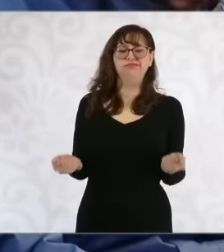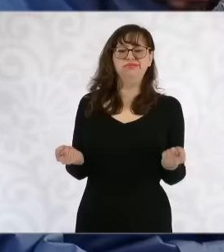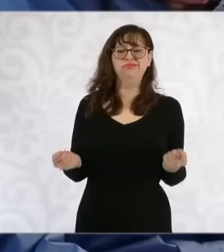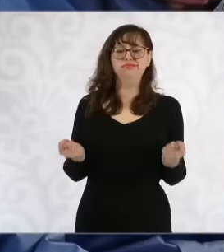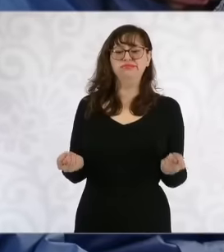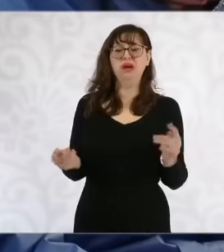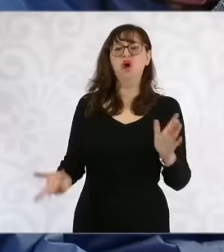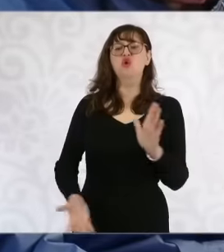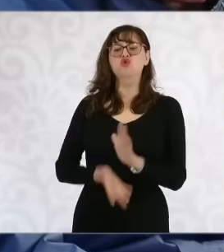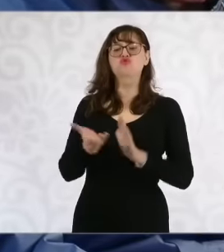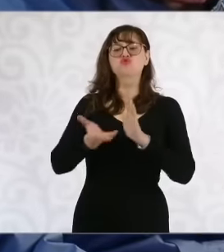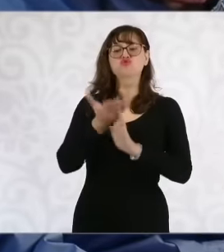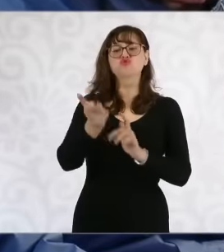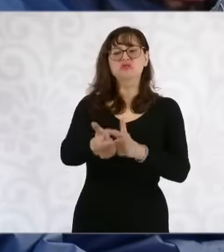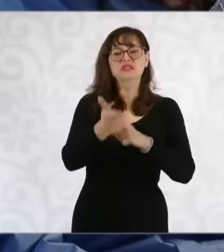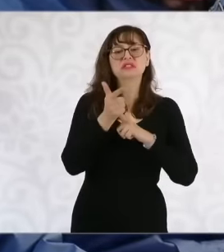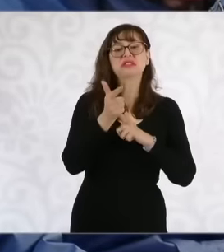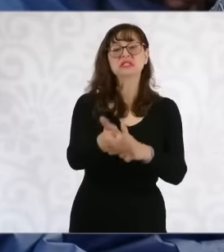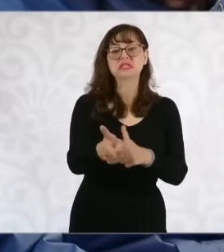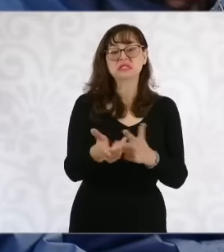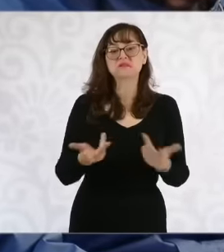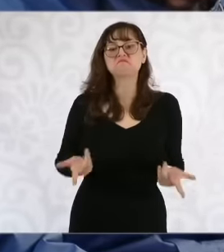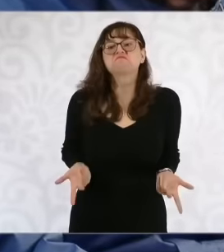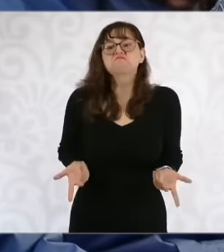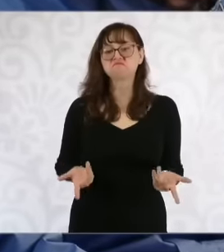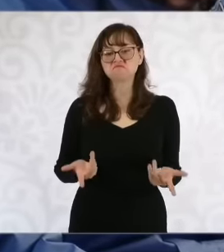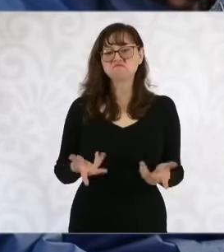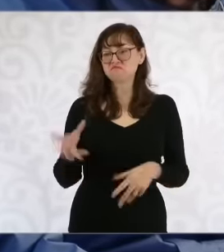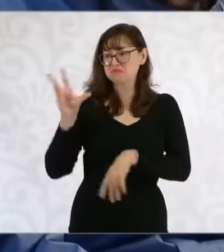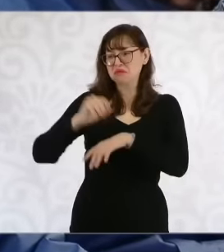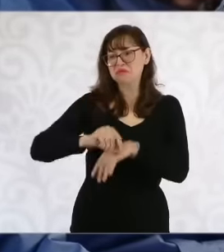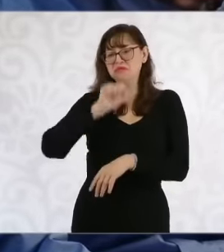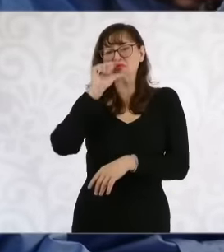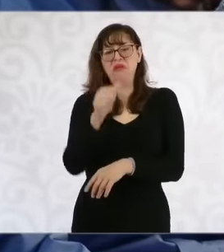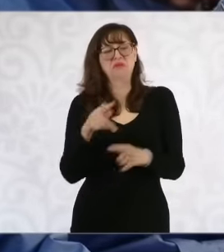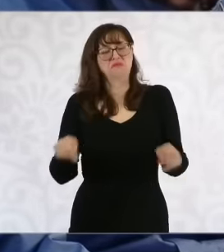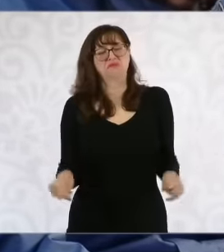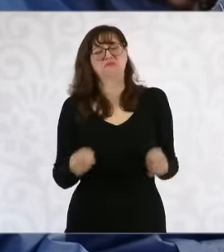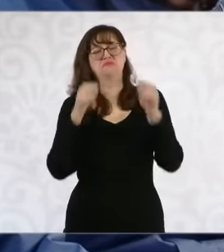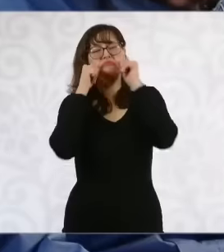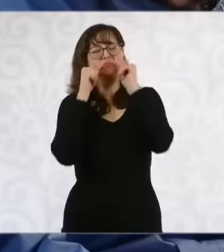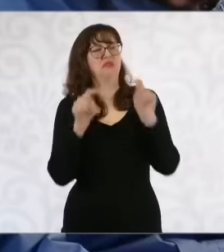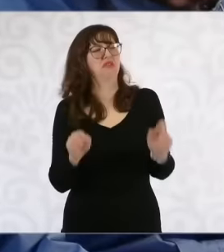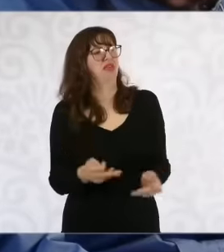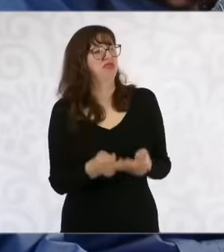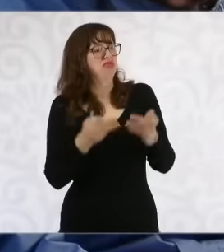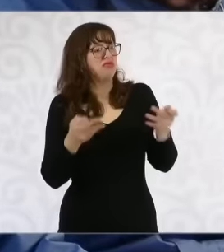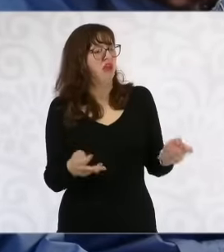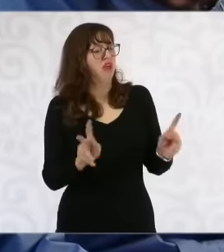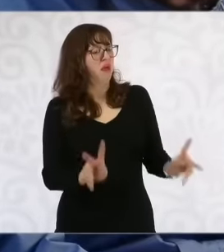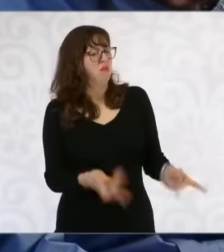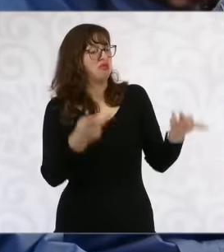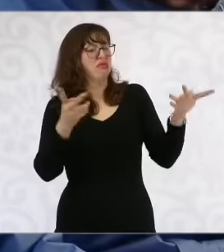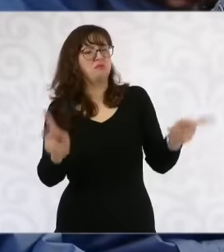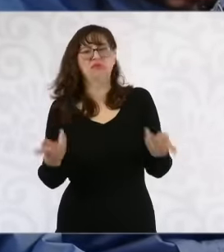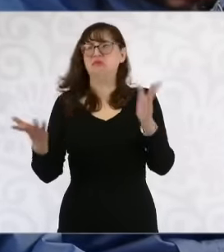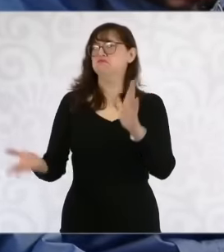without habitation permits, they are selling that is the ones that build, but there is also